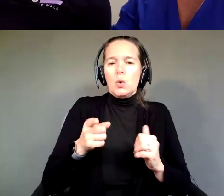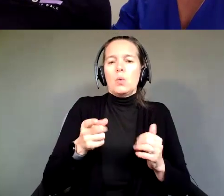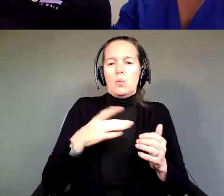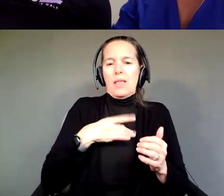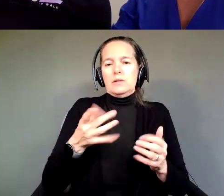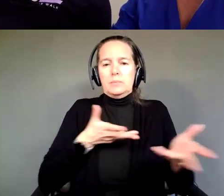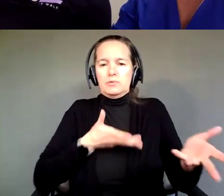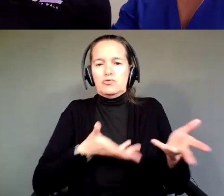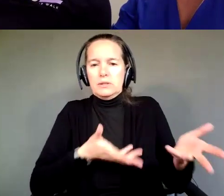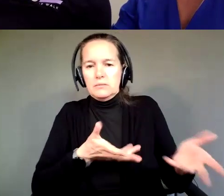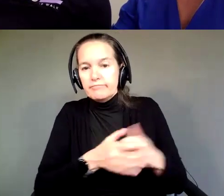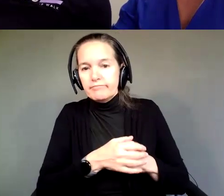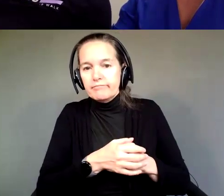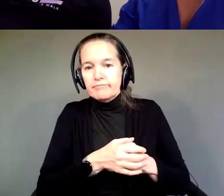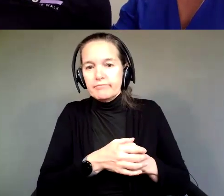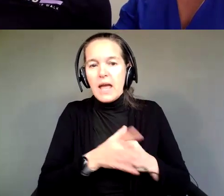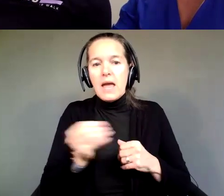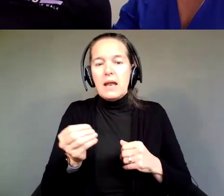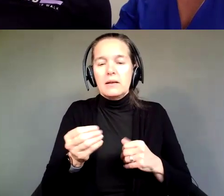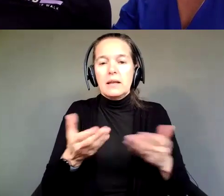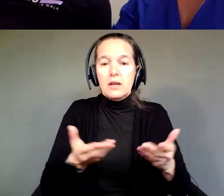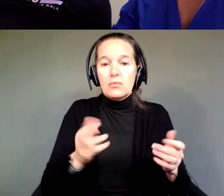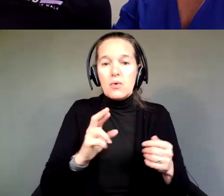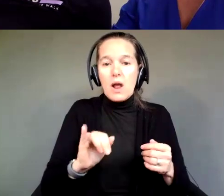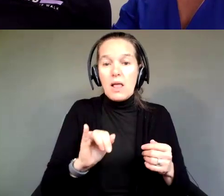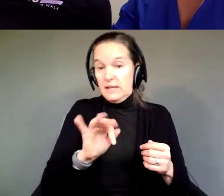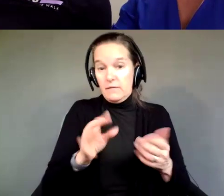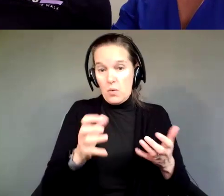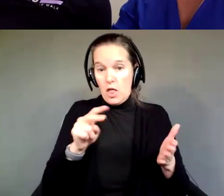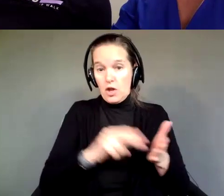But like I said, in Rhode Island and if anyone wanted to go on that website, it's clear on